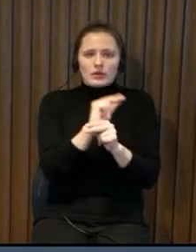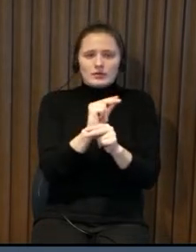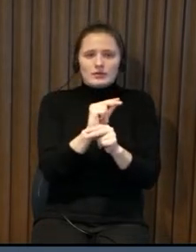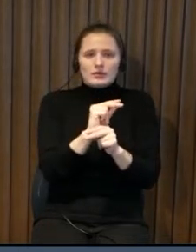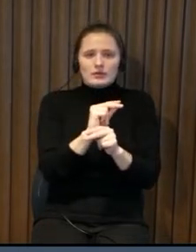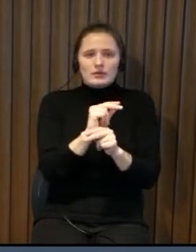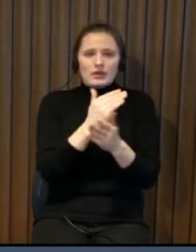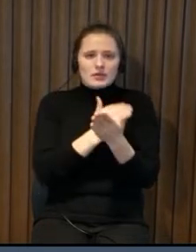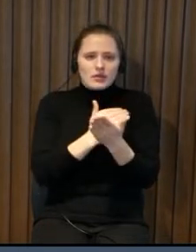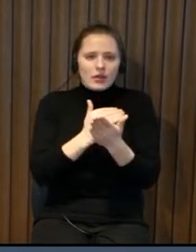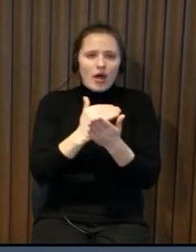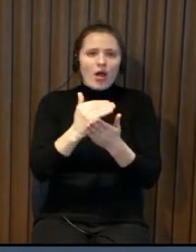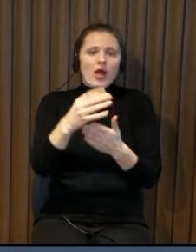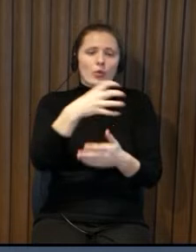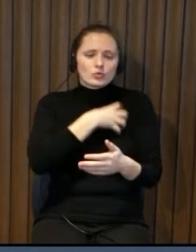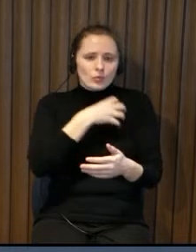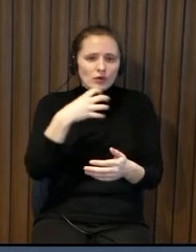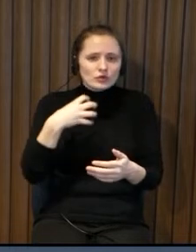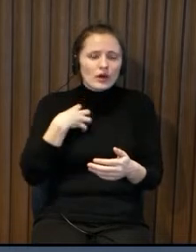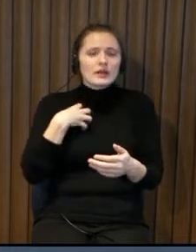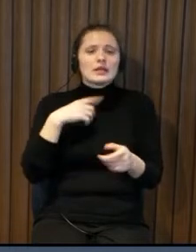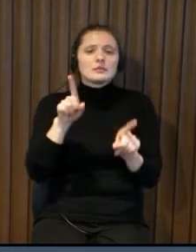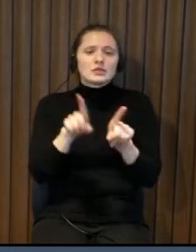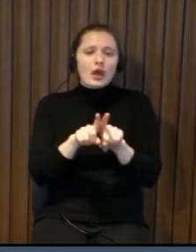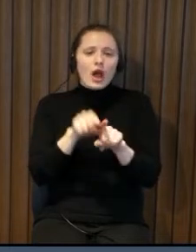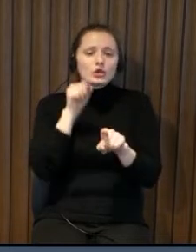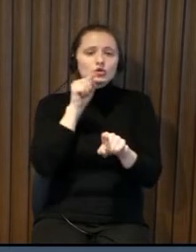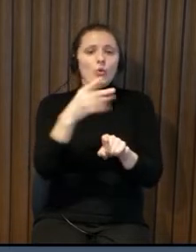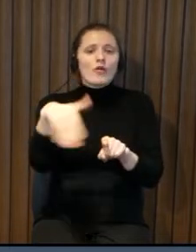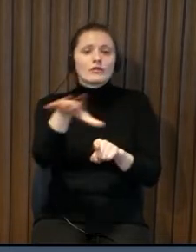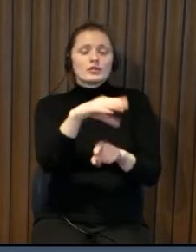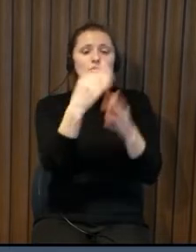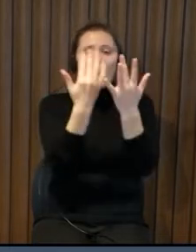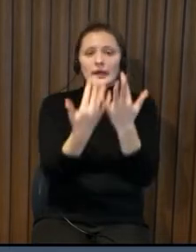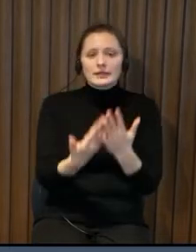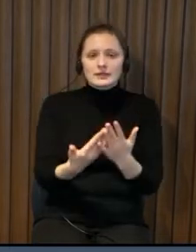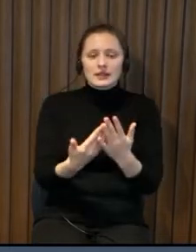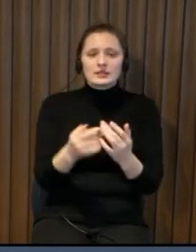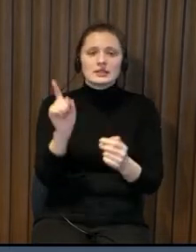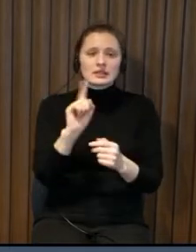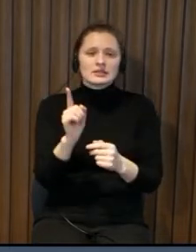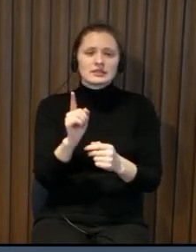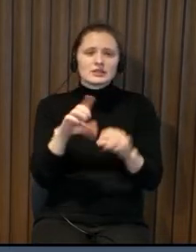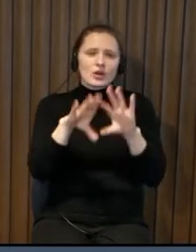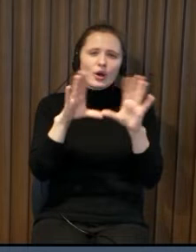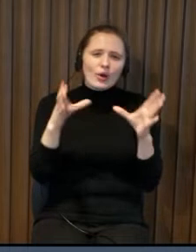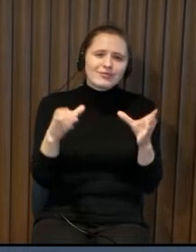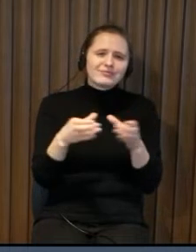people don't have money for it and then all this task is uh and burden puts on